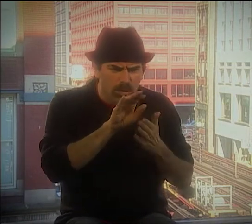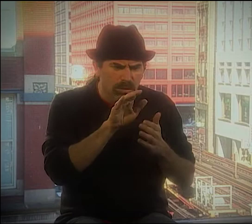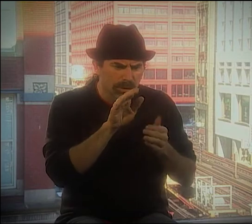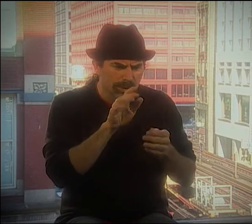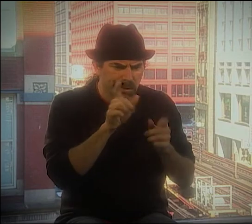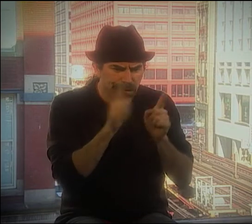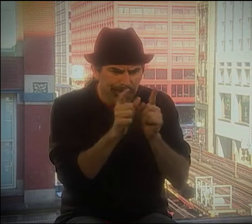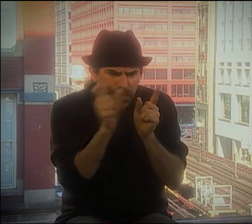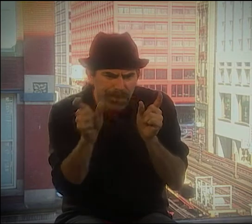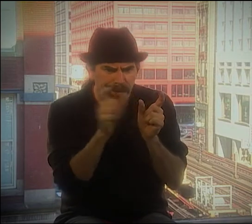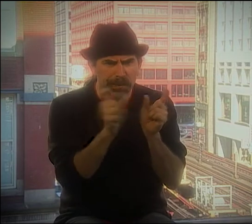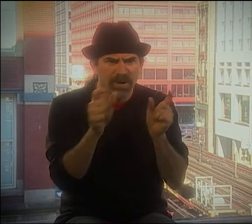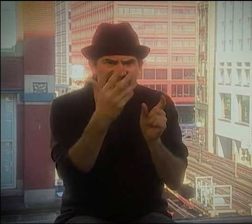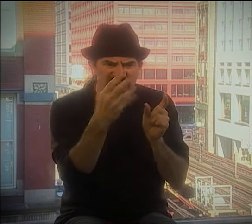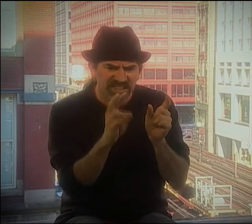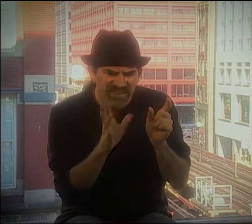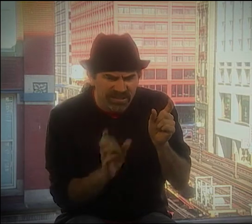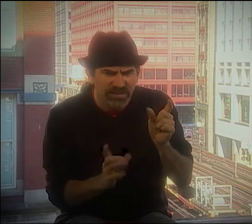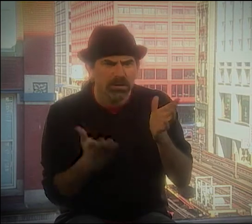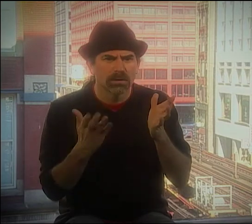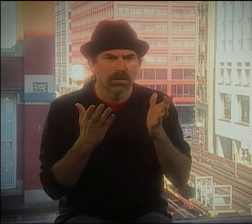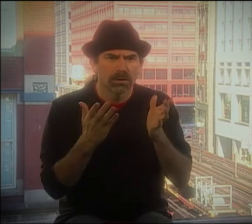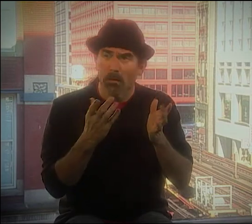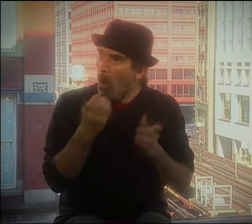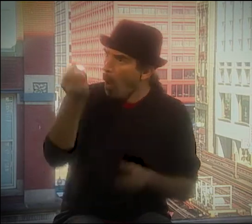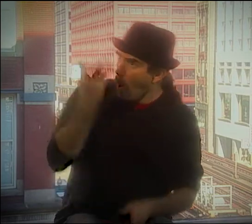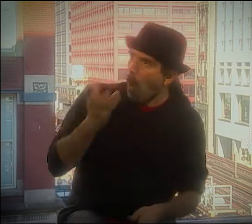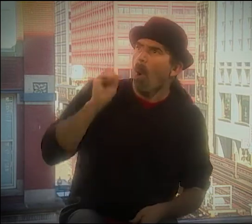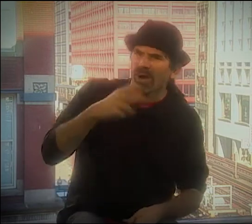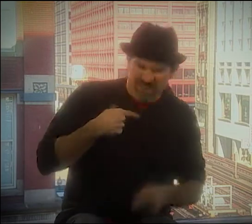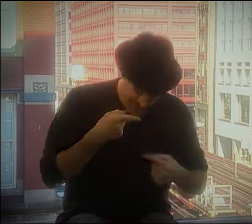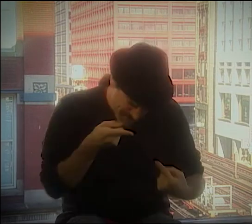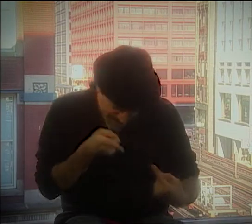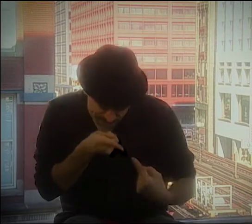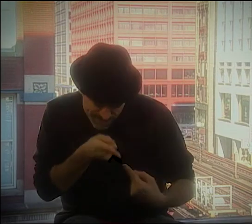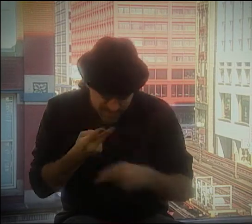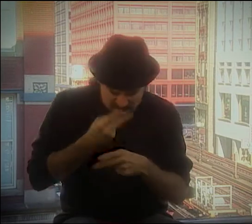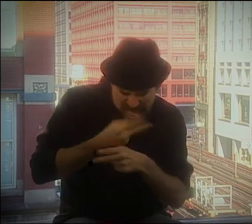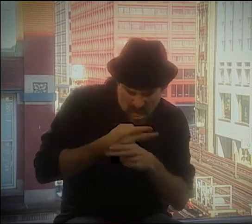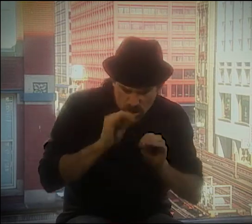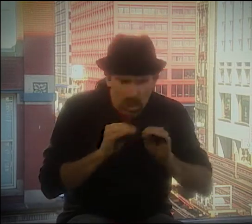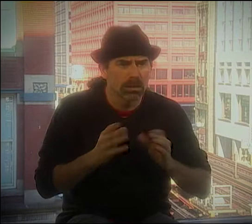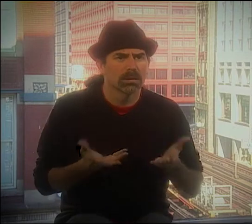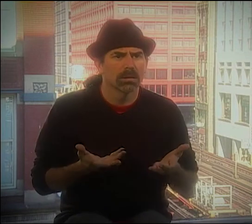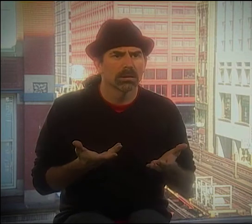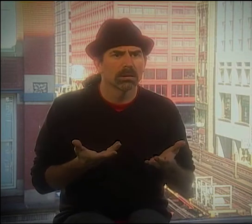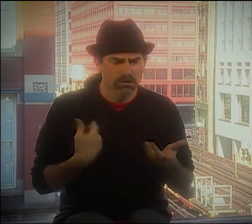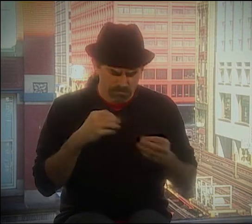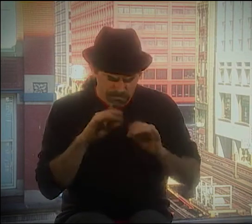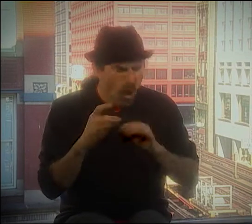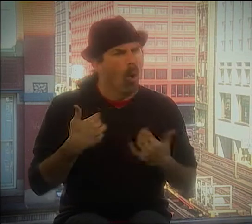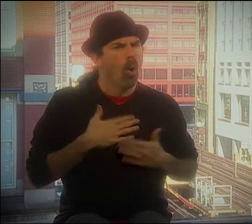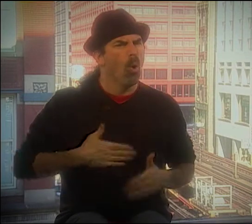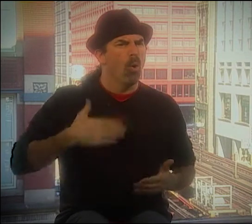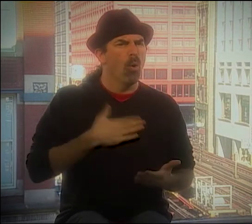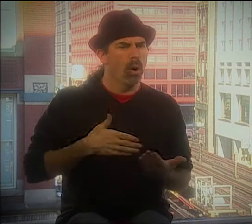AND THEY SAID, "YOU HAVE A 7-COUNT OR AN 8-COUNT" OR... SO, OK. SO I'D STRUGGLE WITH THIS AND TRY TO FIGURE IT OUT,